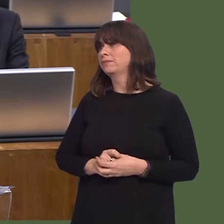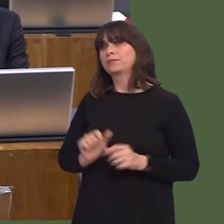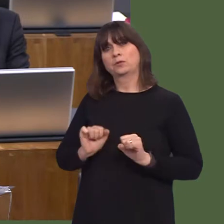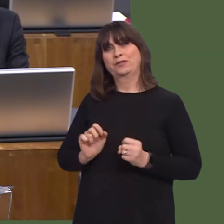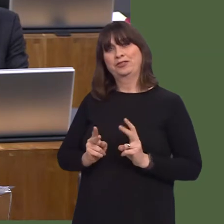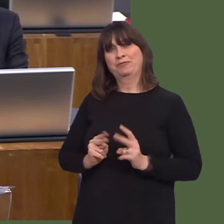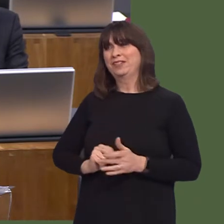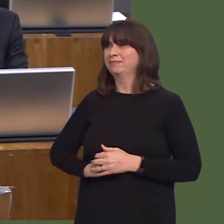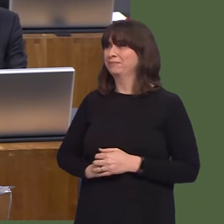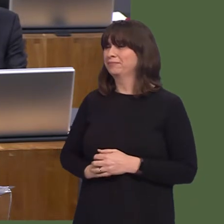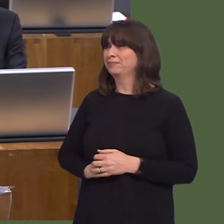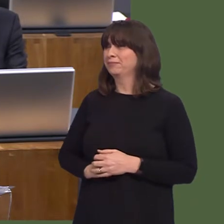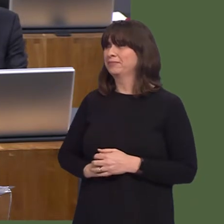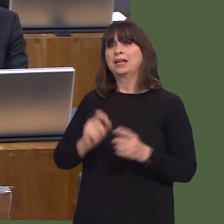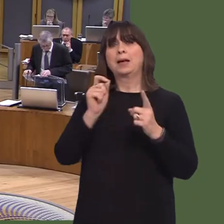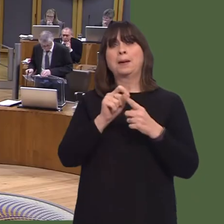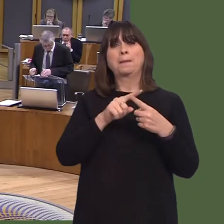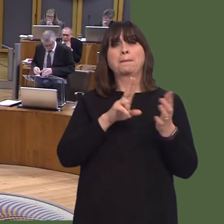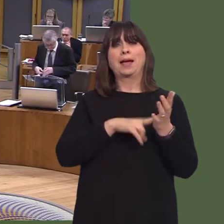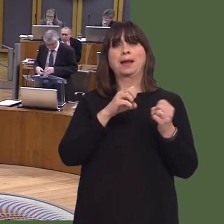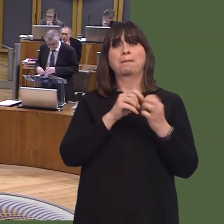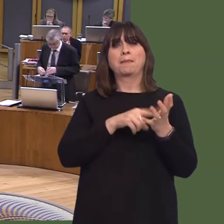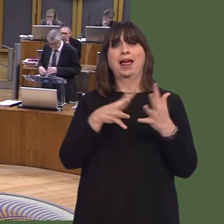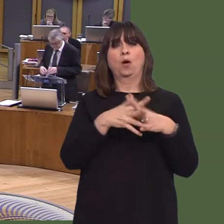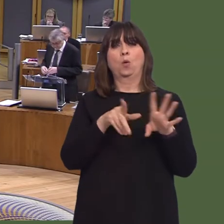have had to wait up to six hours for an ambulance.